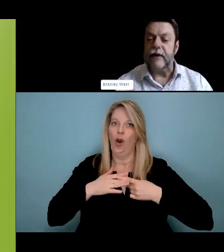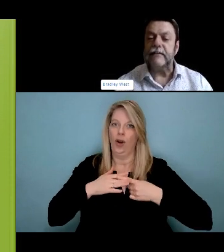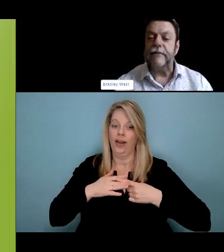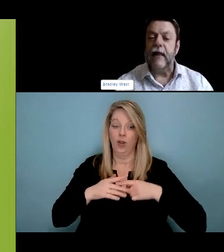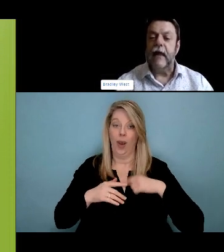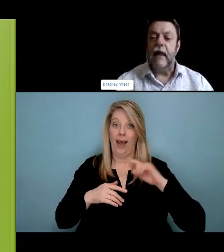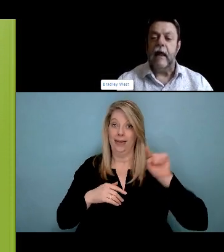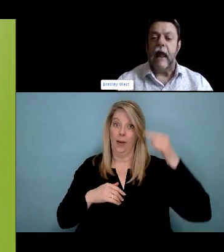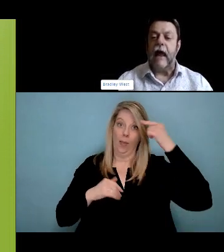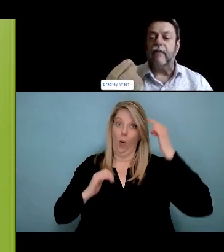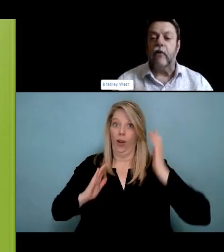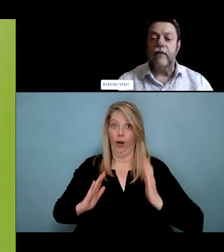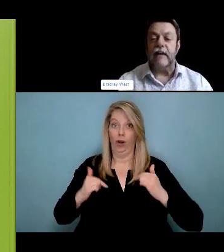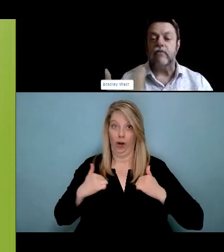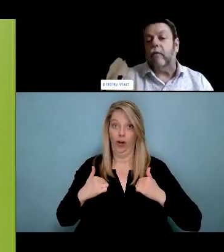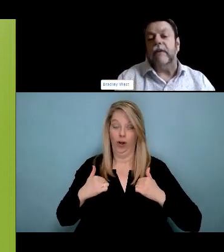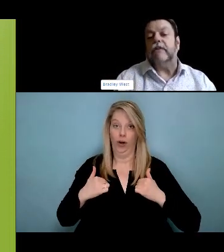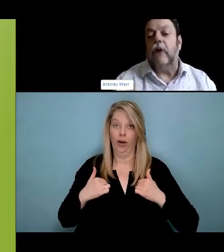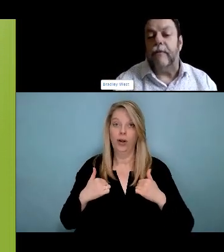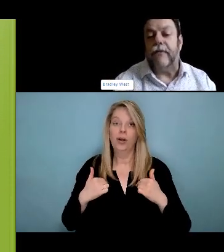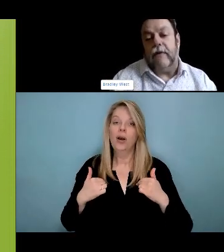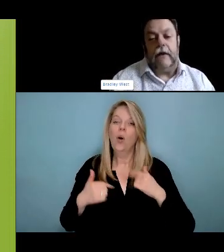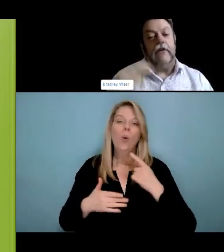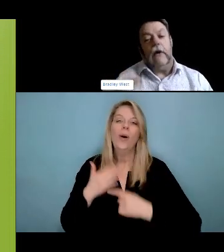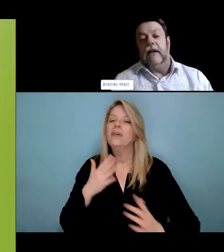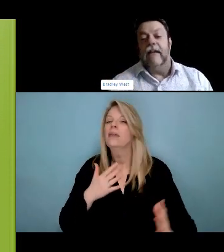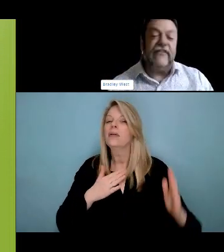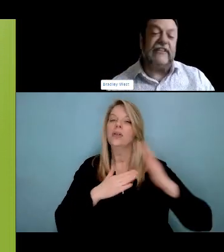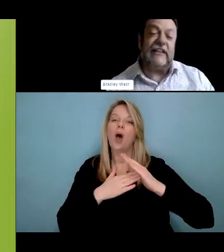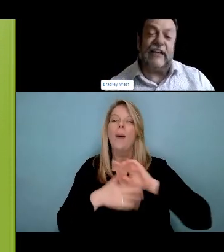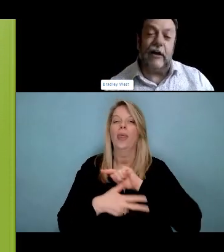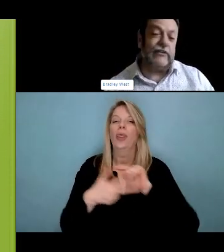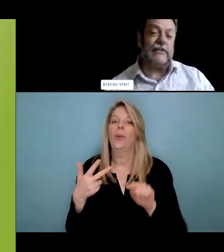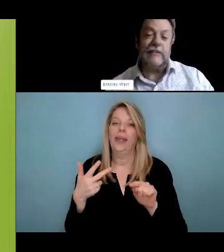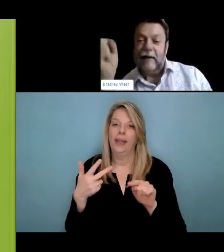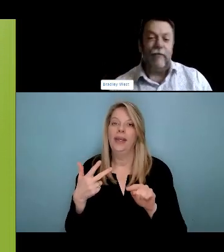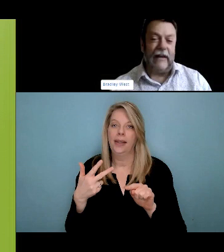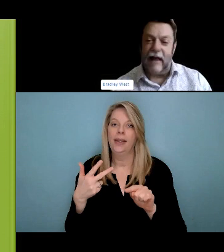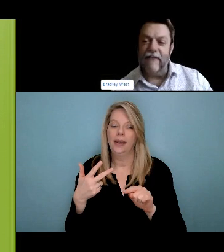to be able to use substances and what they have found at the mobile overdose prevention